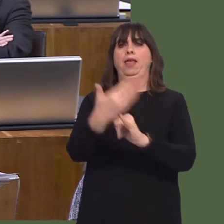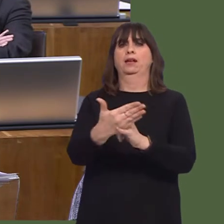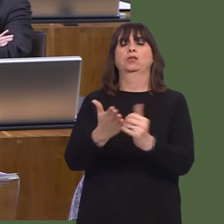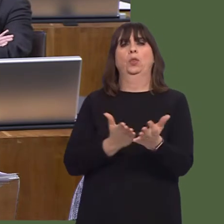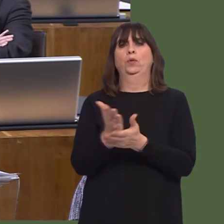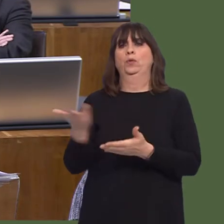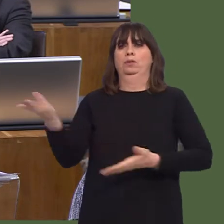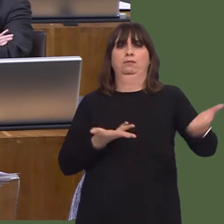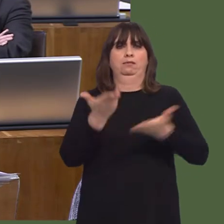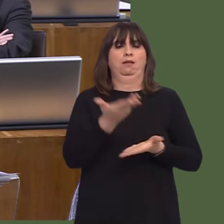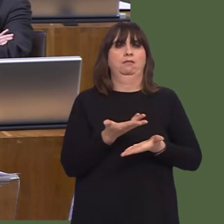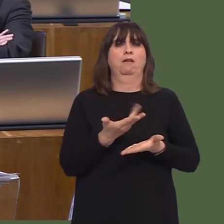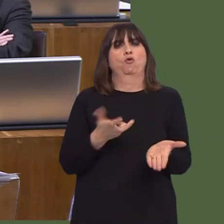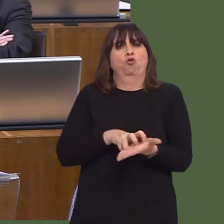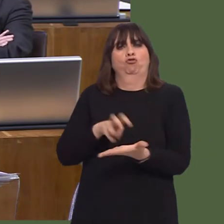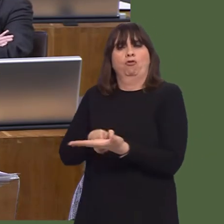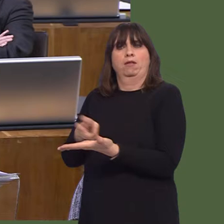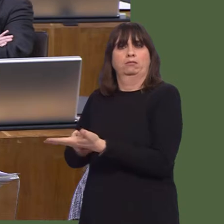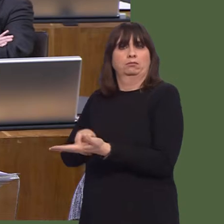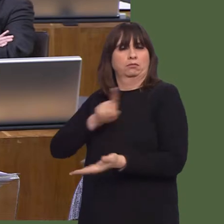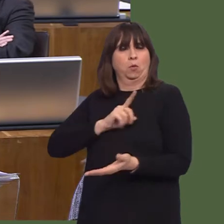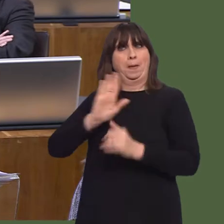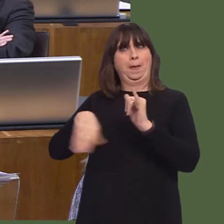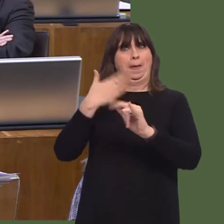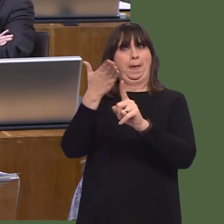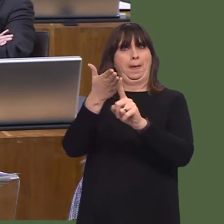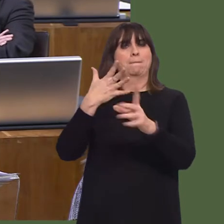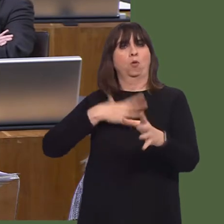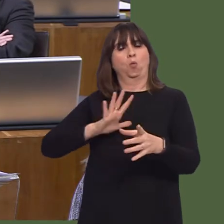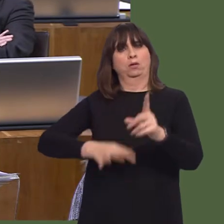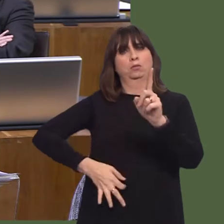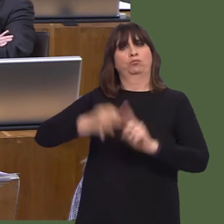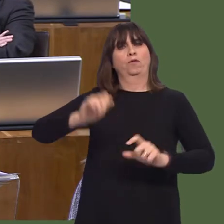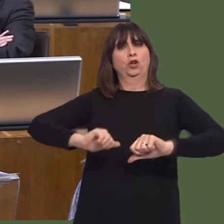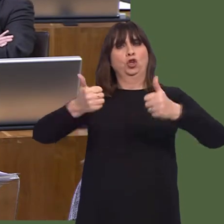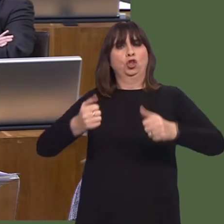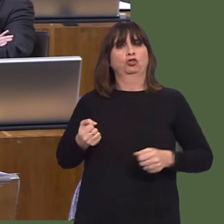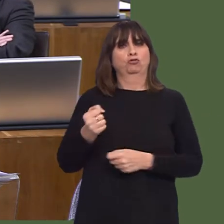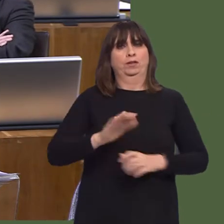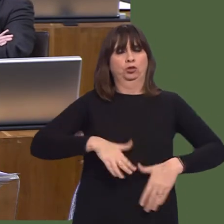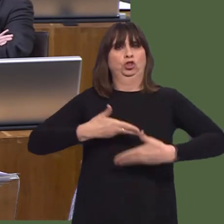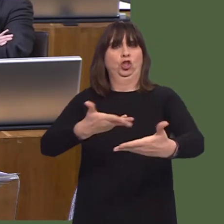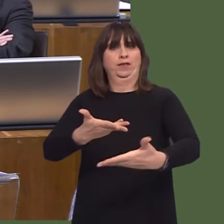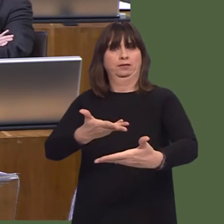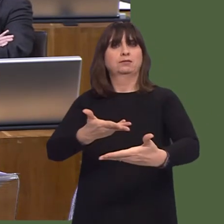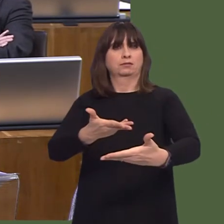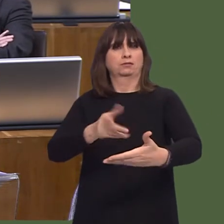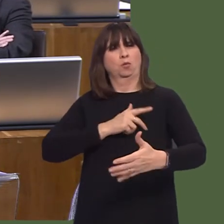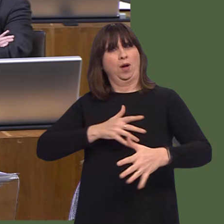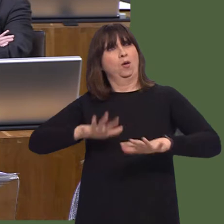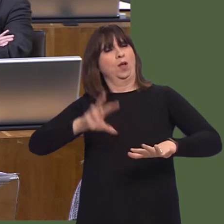What we're considering now is the best way forward in order to ensure the welfare of